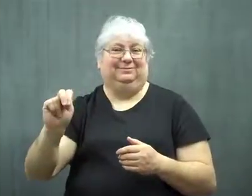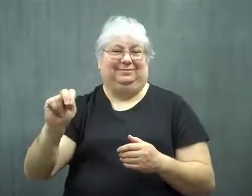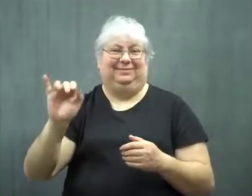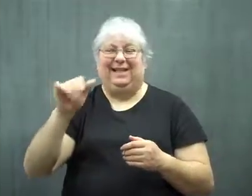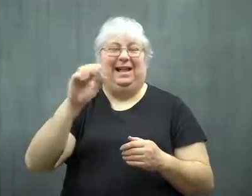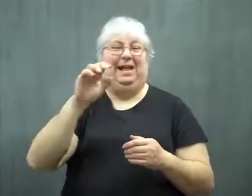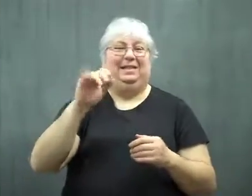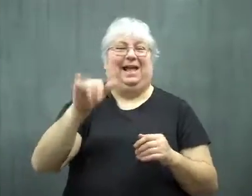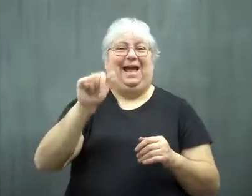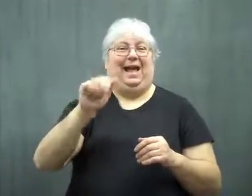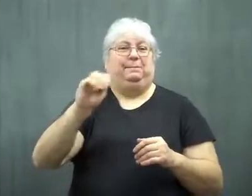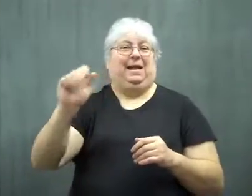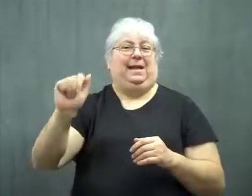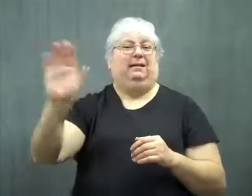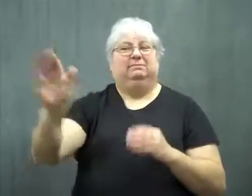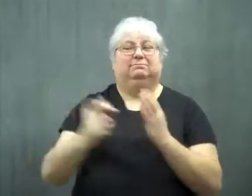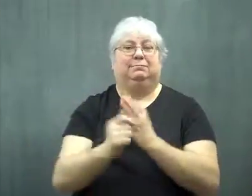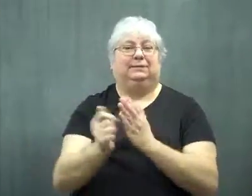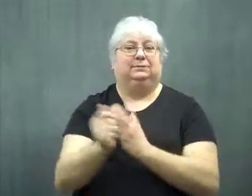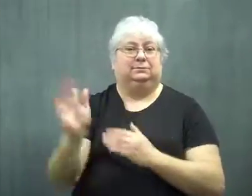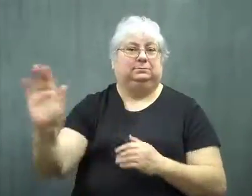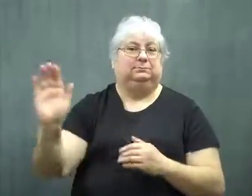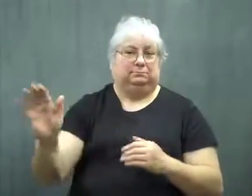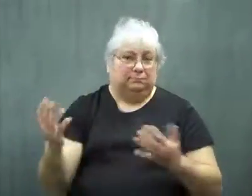That's published by the AMA.